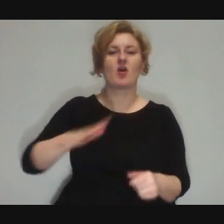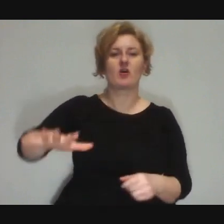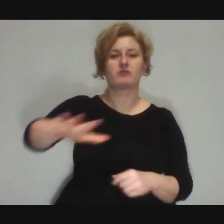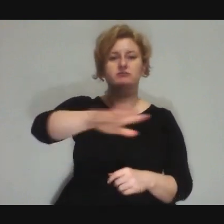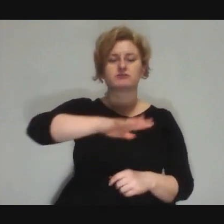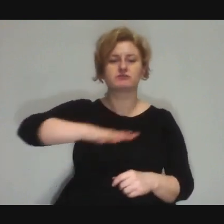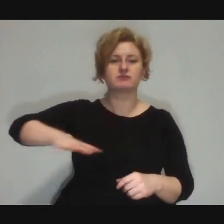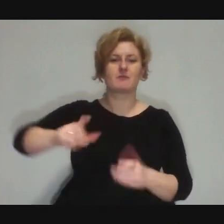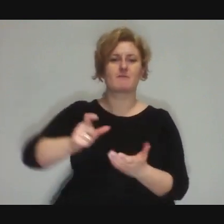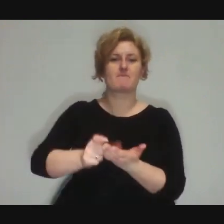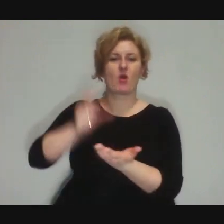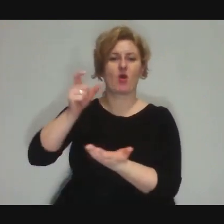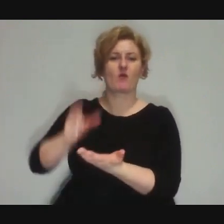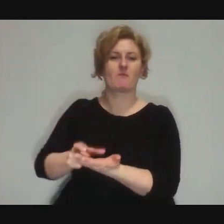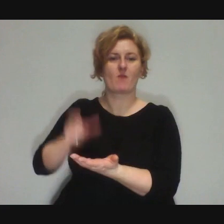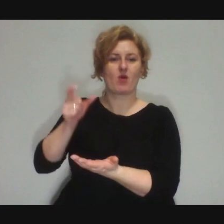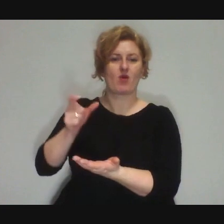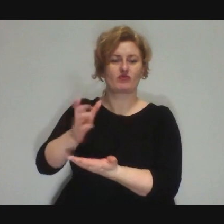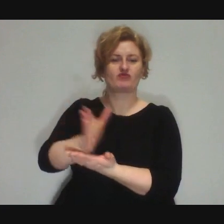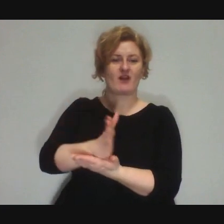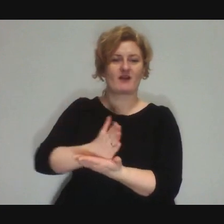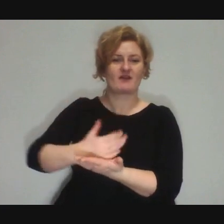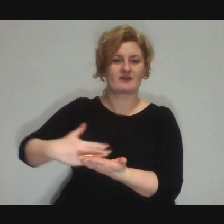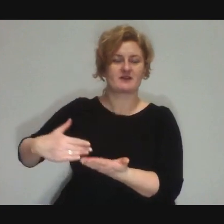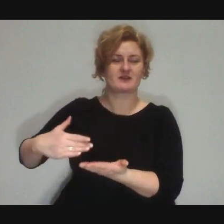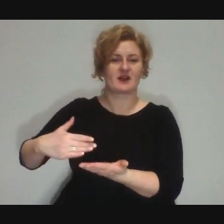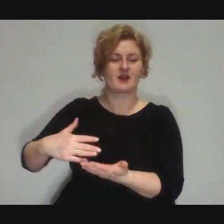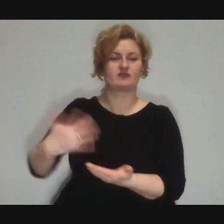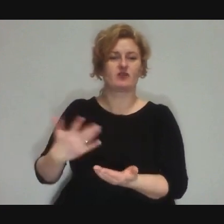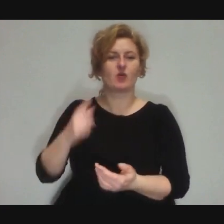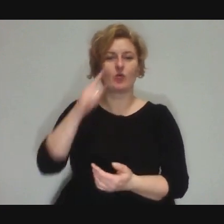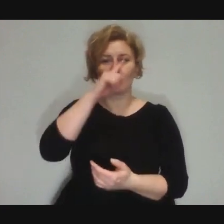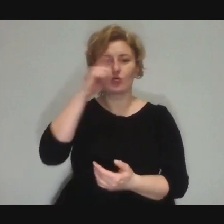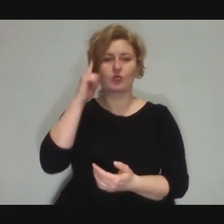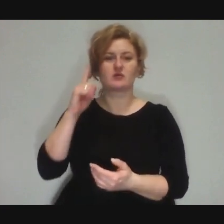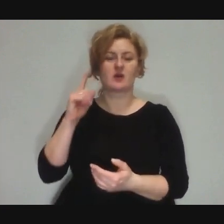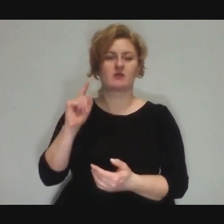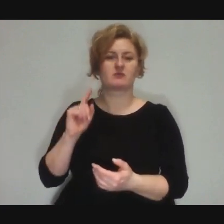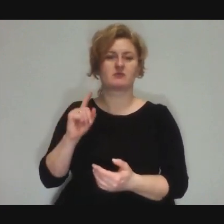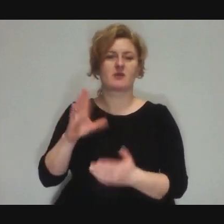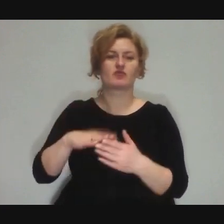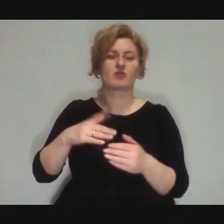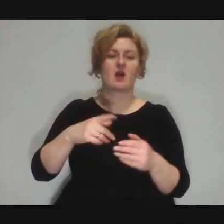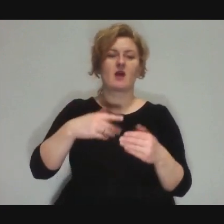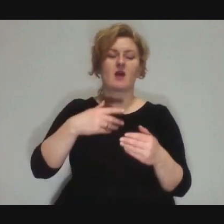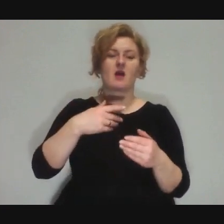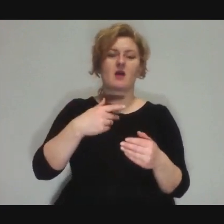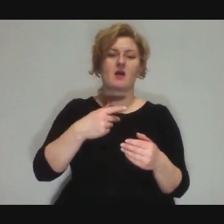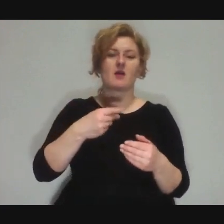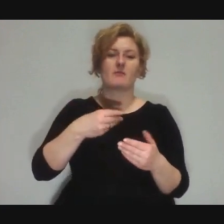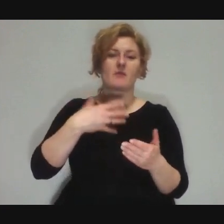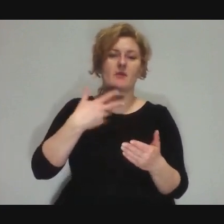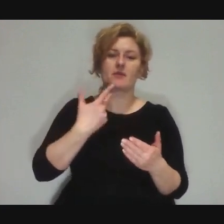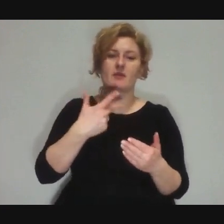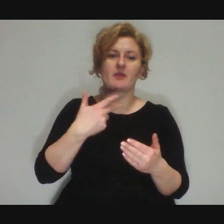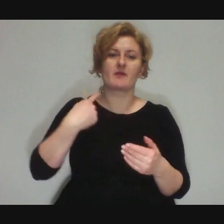where people end up because they have fallen behind with their rent, have been evicted and boom!